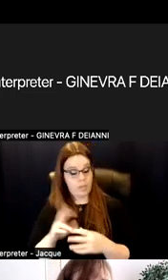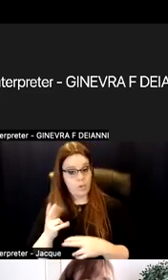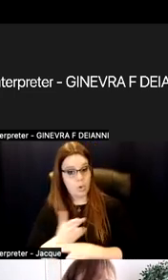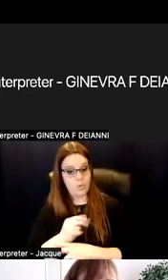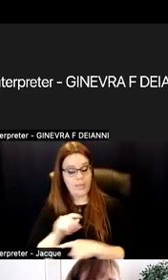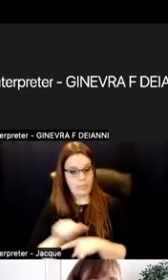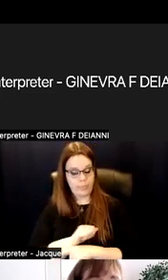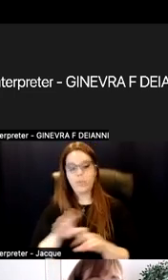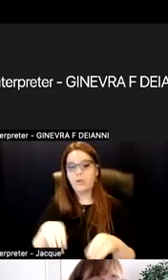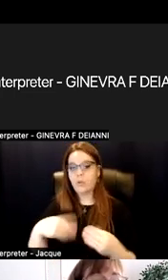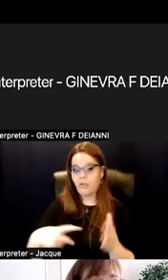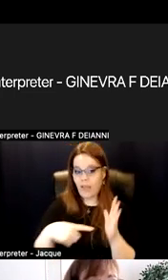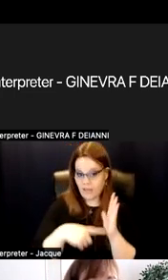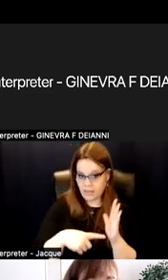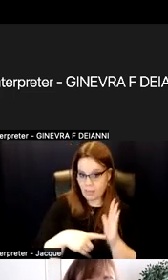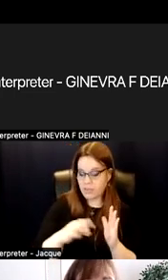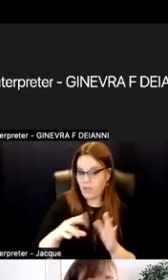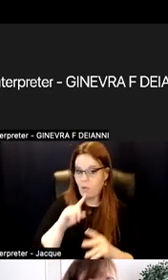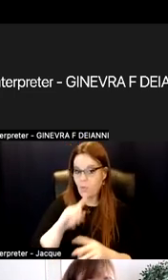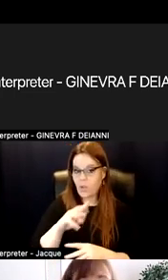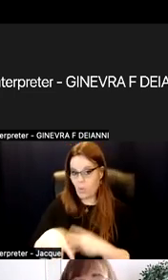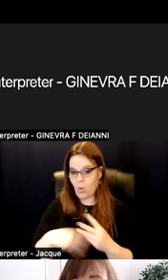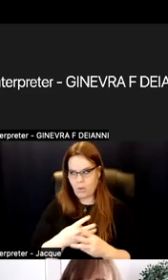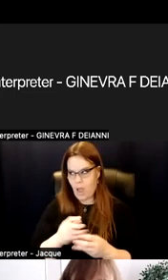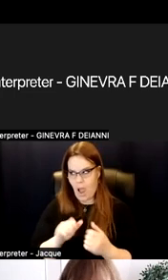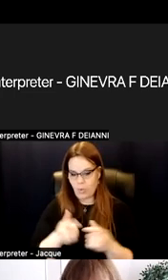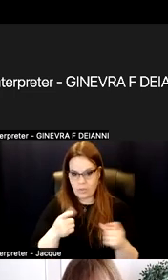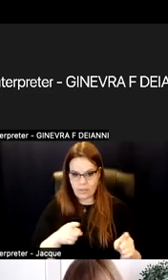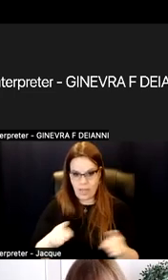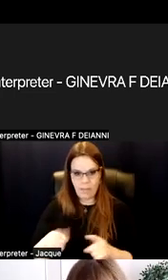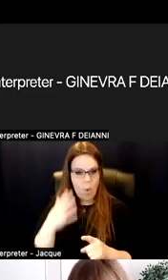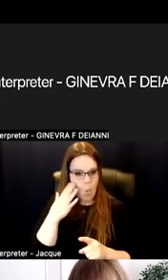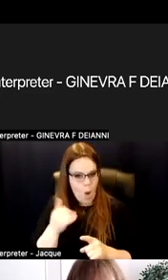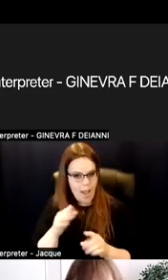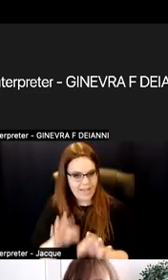examples of real-world-- how does this happen? Why does this matter?